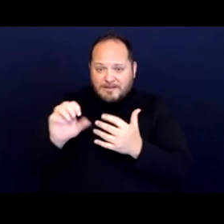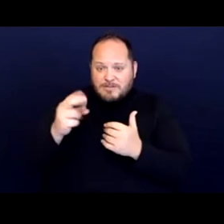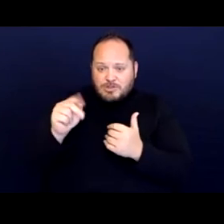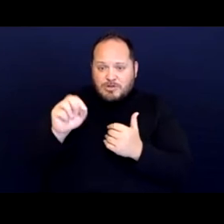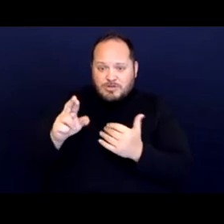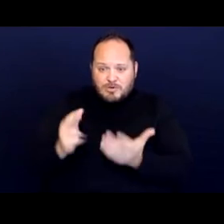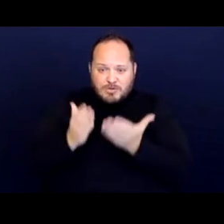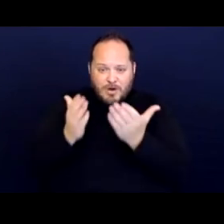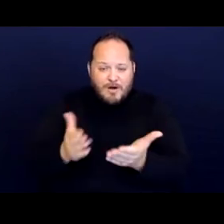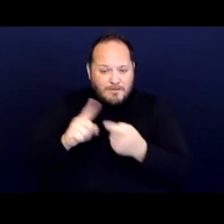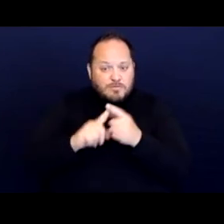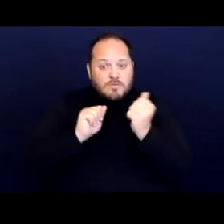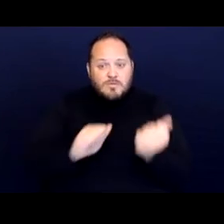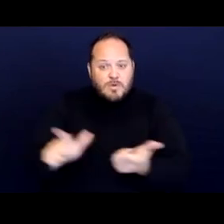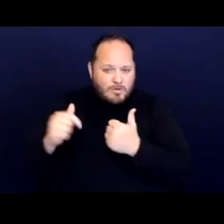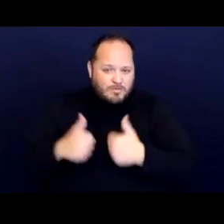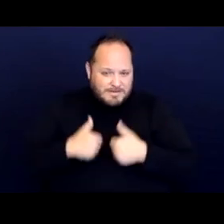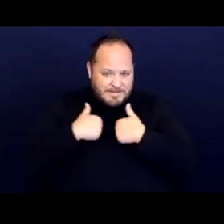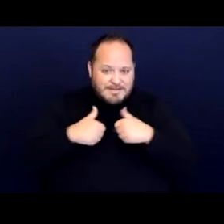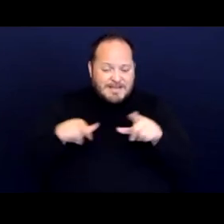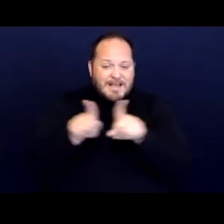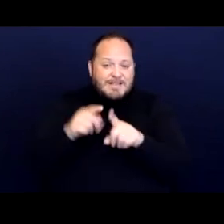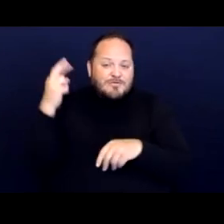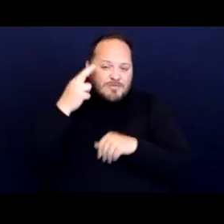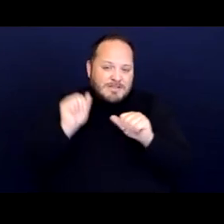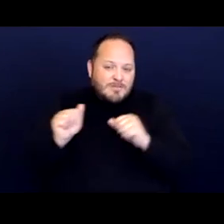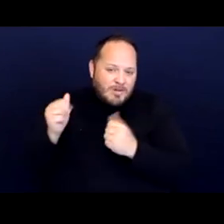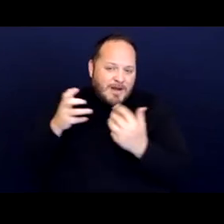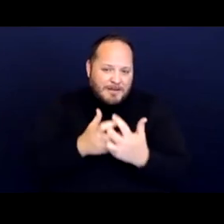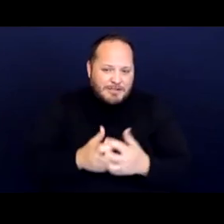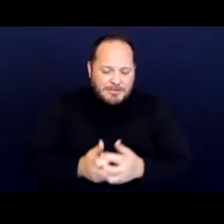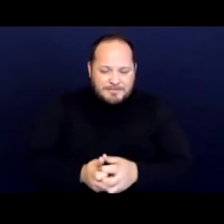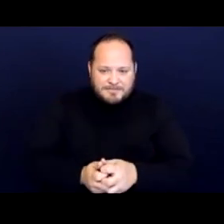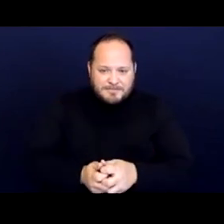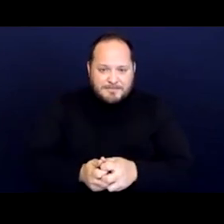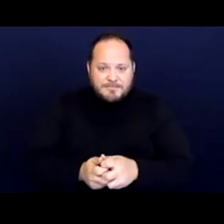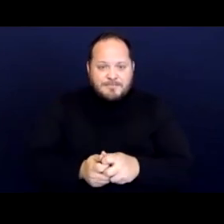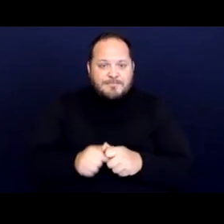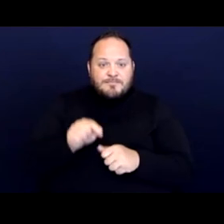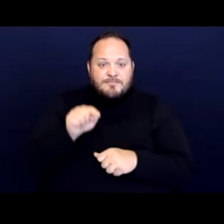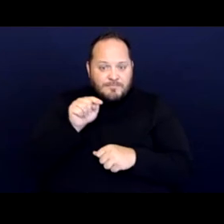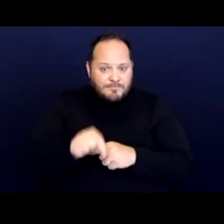to all residents as a reasonable accommodation. This accommodation was denied